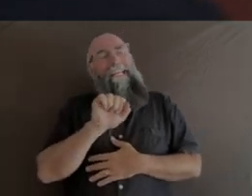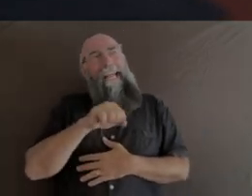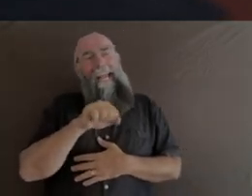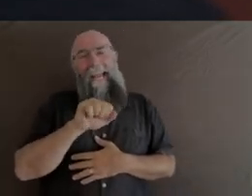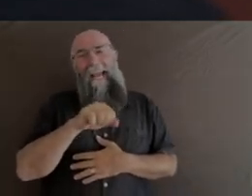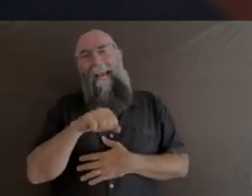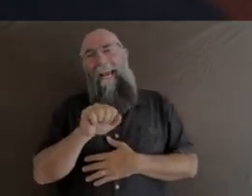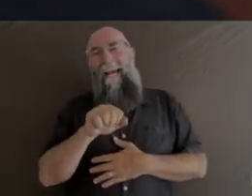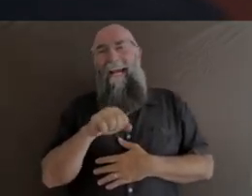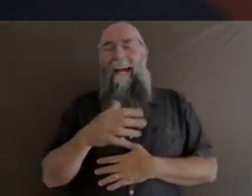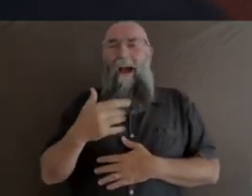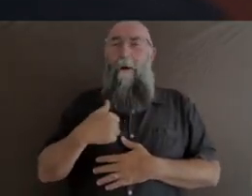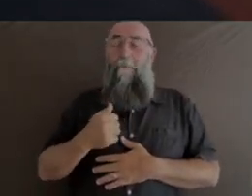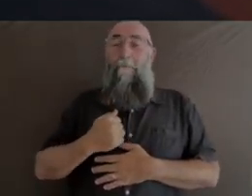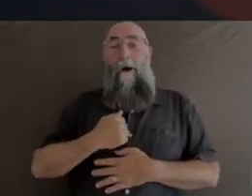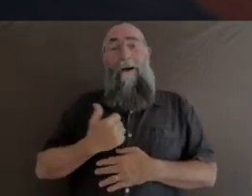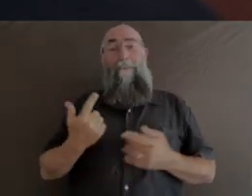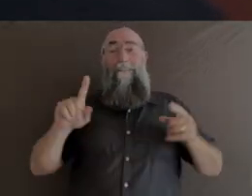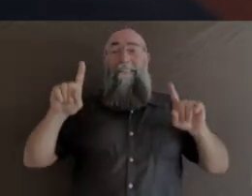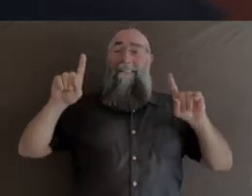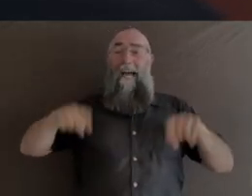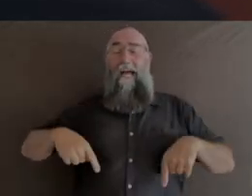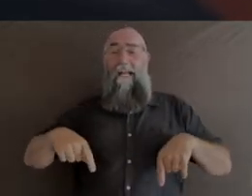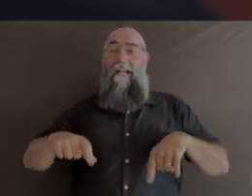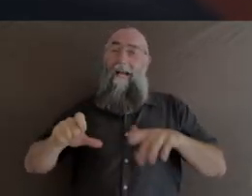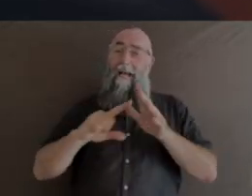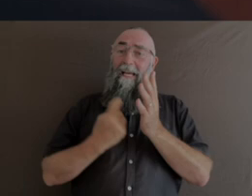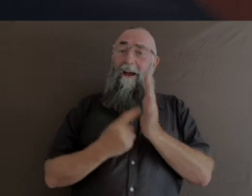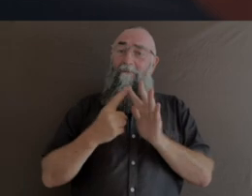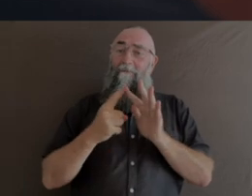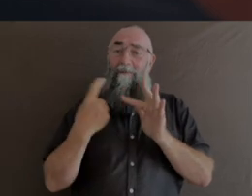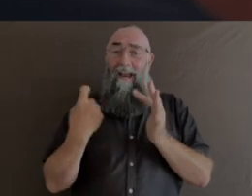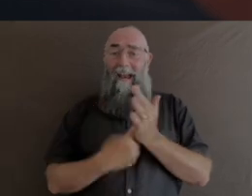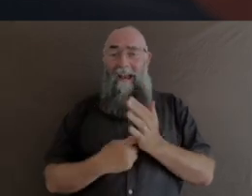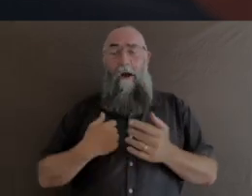I found film through a collaboration with a wonderful